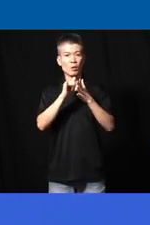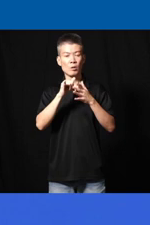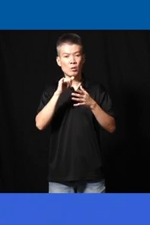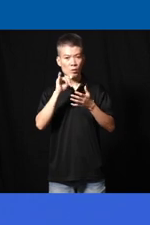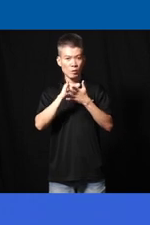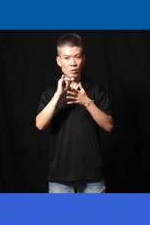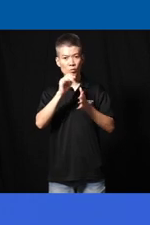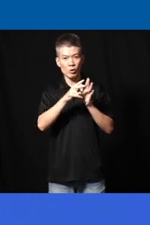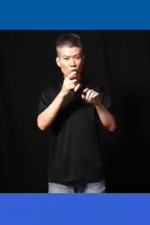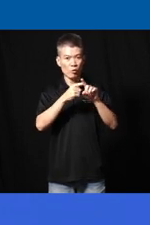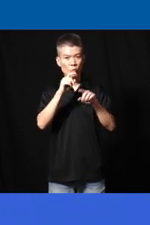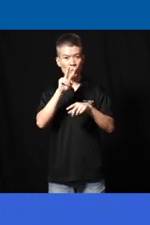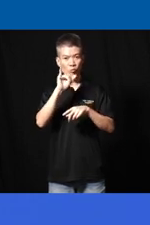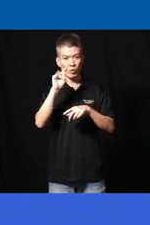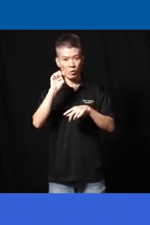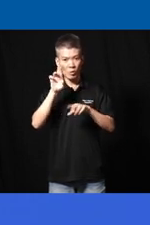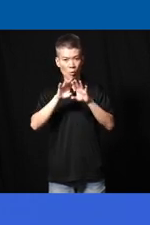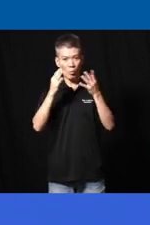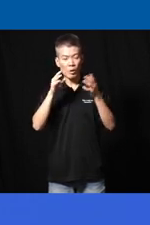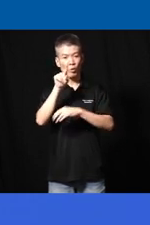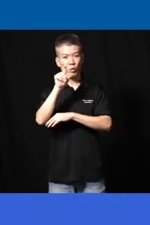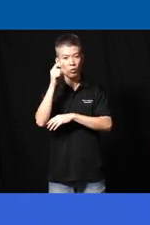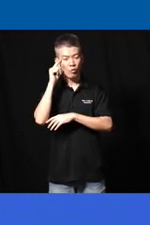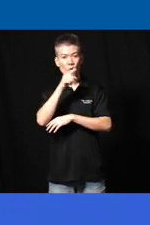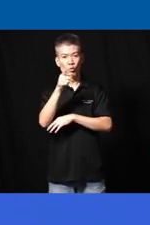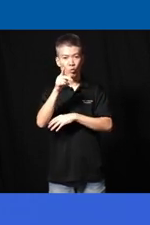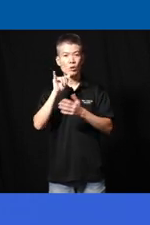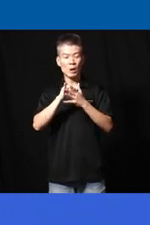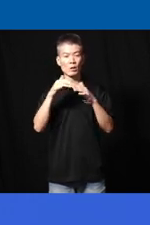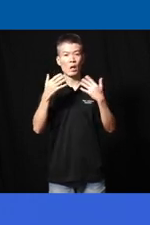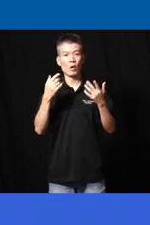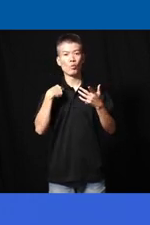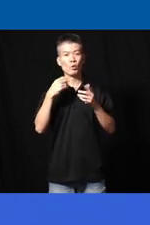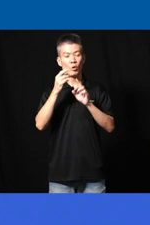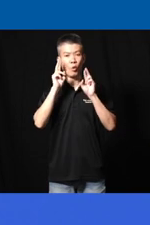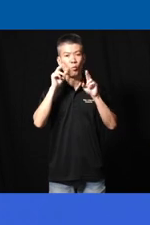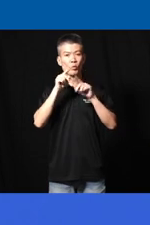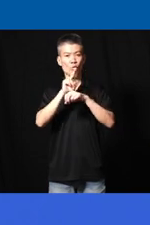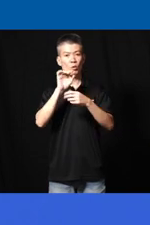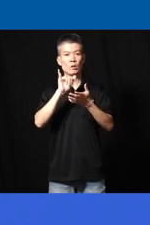Victor and then we'll open up the questions for you so that's how we hope to utilize this